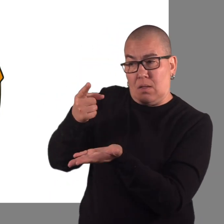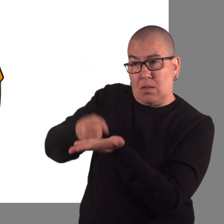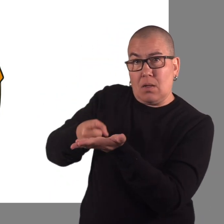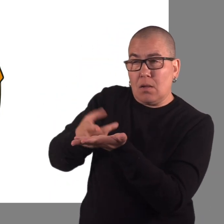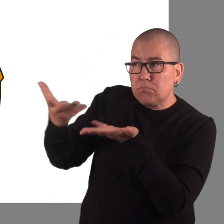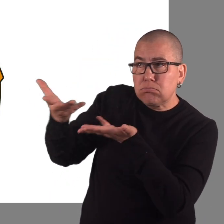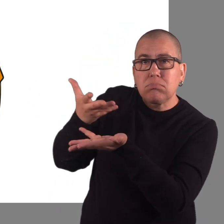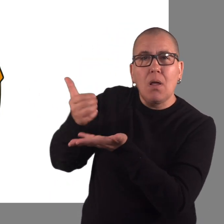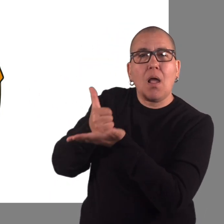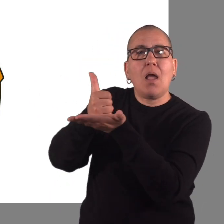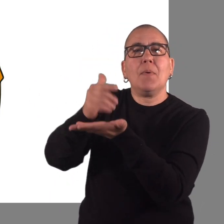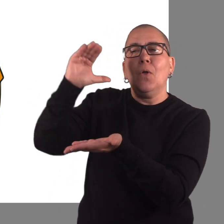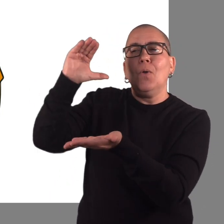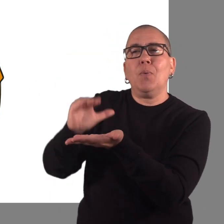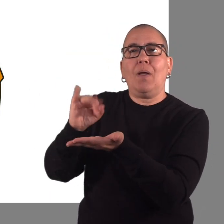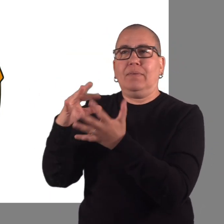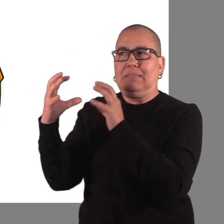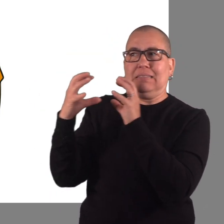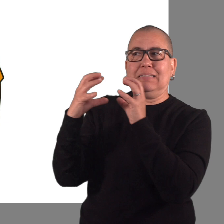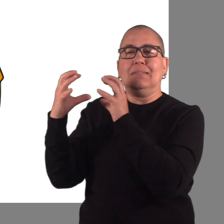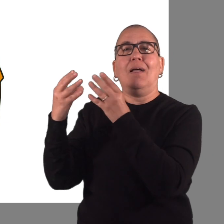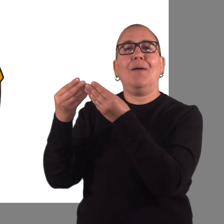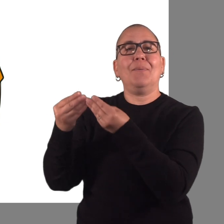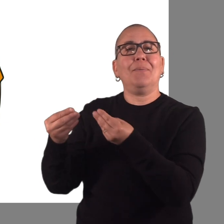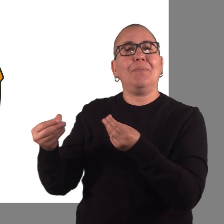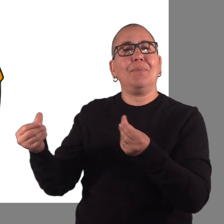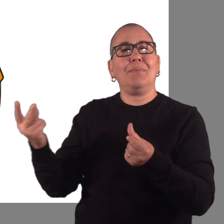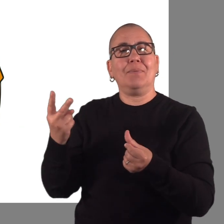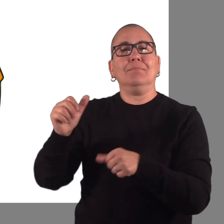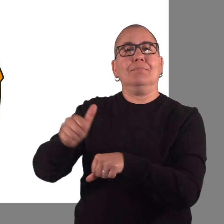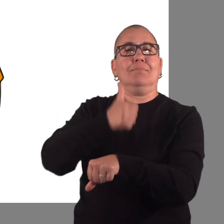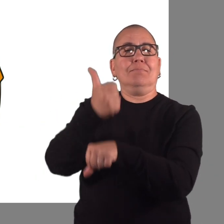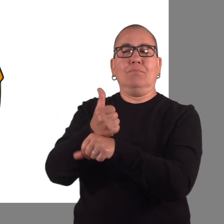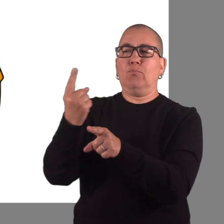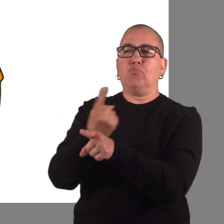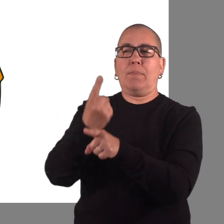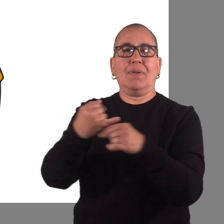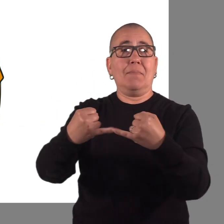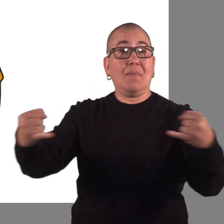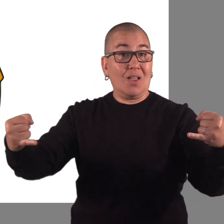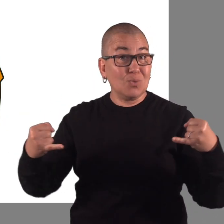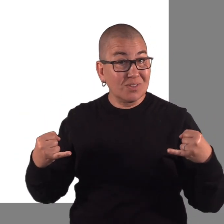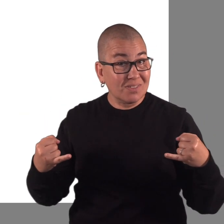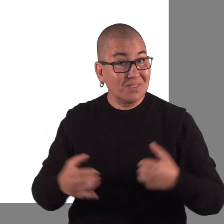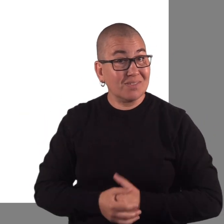It helps to talk about concerns and brainstorm ways to reduce risks your guardian may be worried about, to find solutions that set appropriate boundaries.